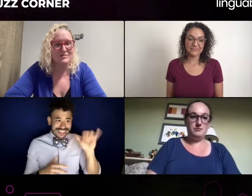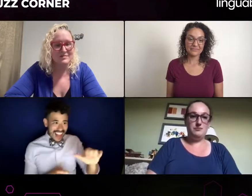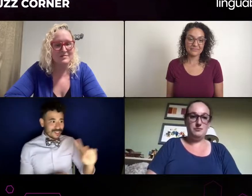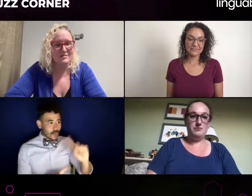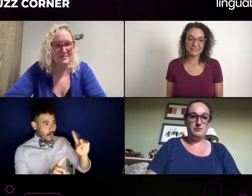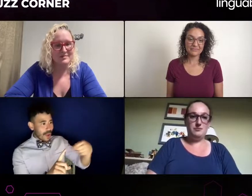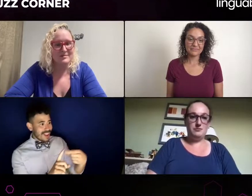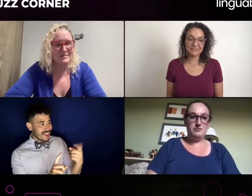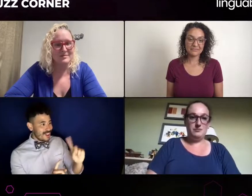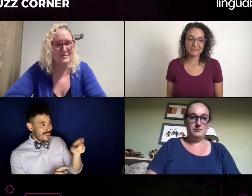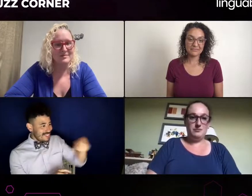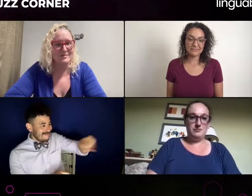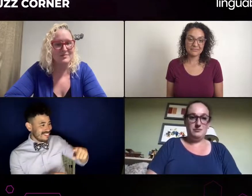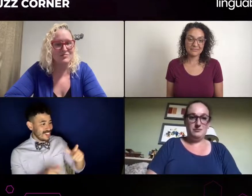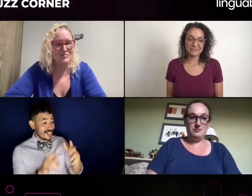someone who matches me.